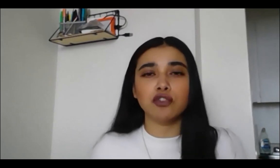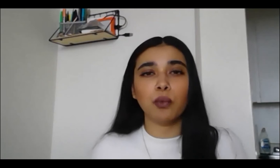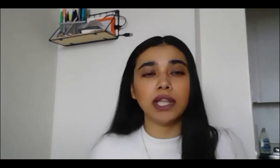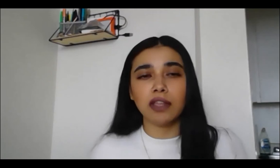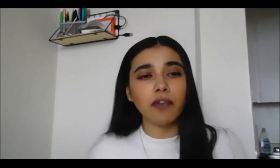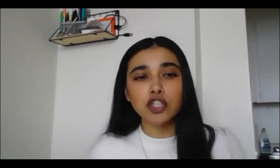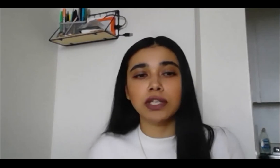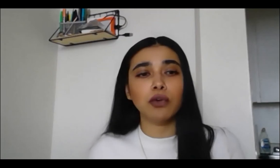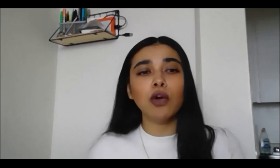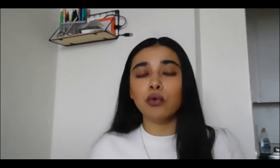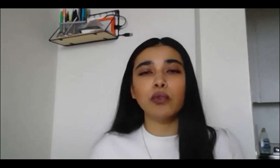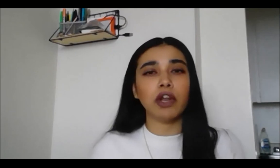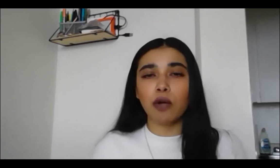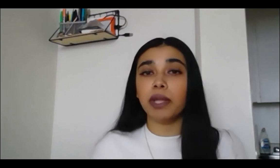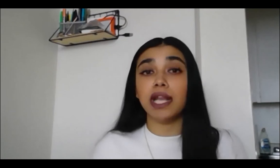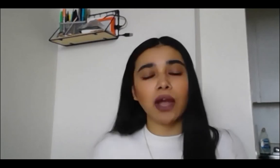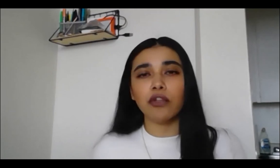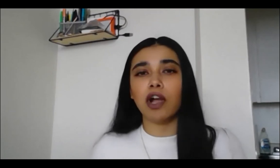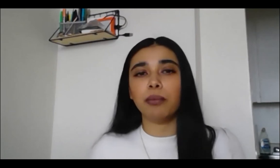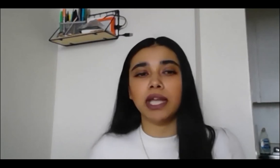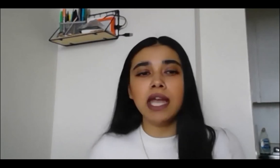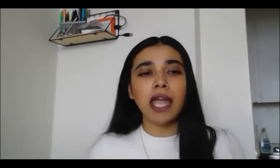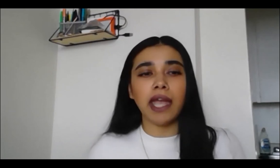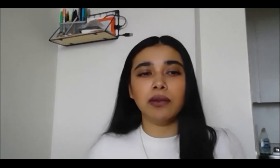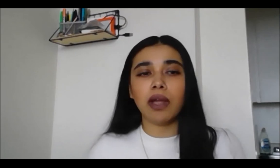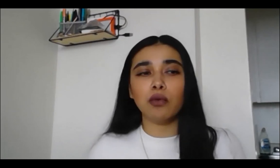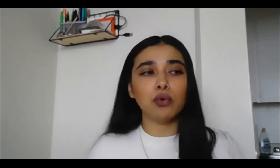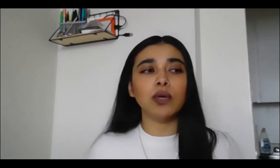the way that they function and who they're helping and how they're helping, and who